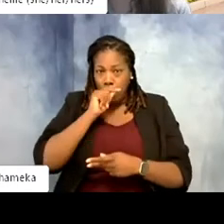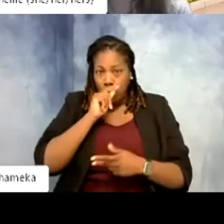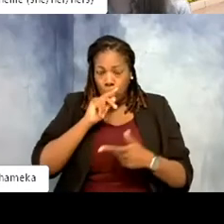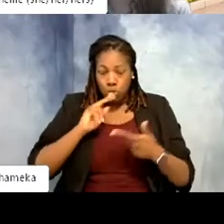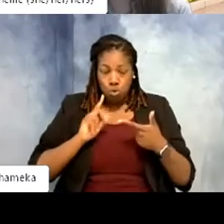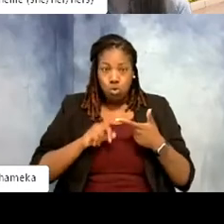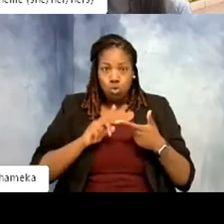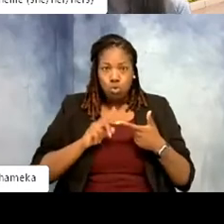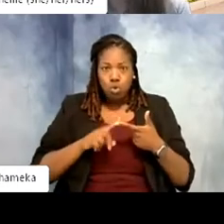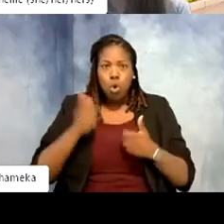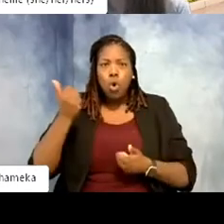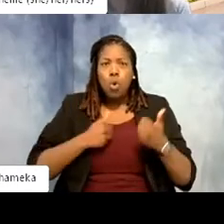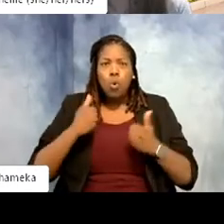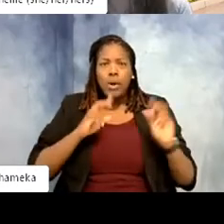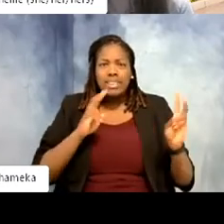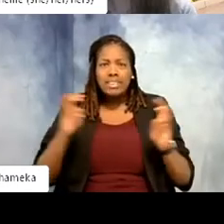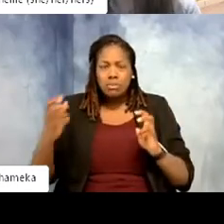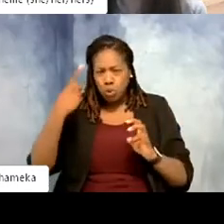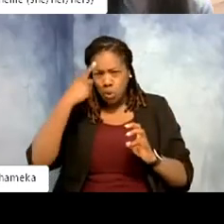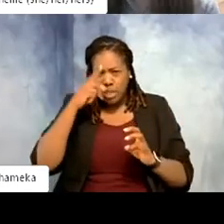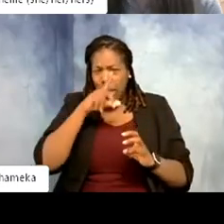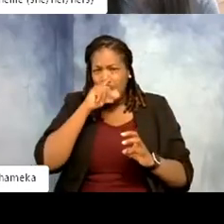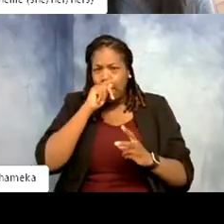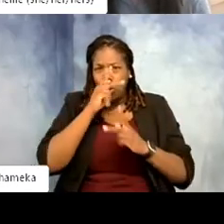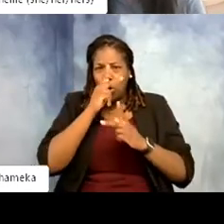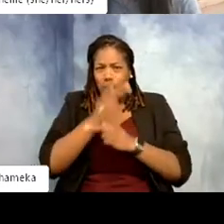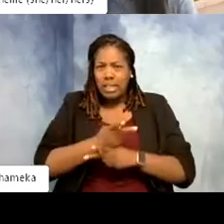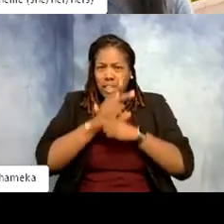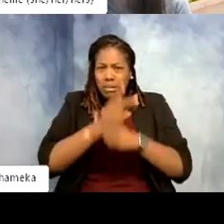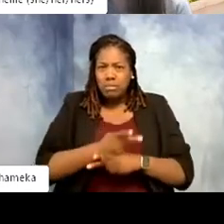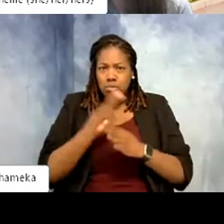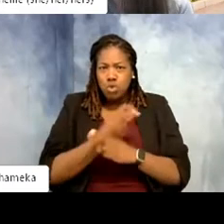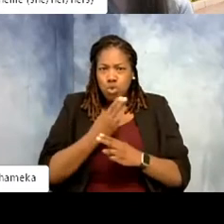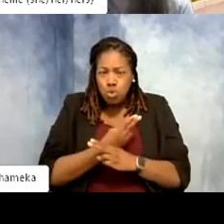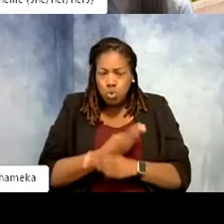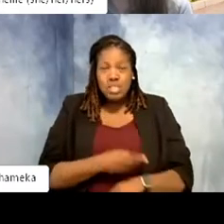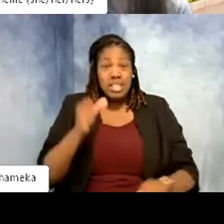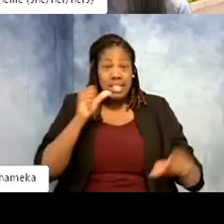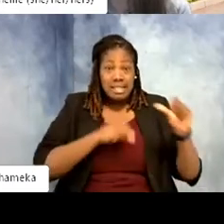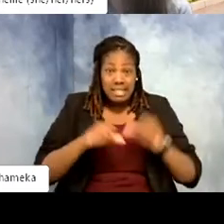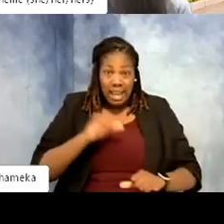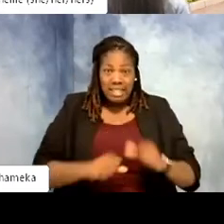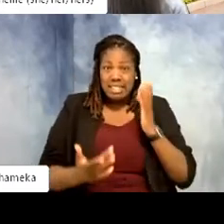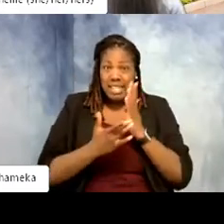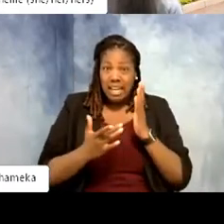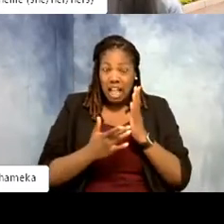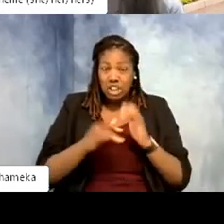subjects do you think a bird keeper uses in their career? Science, technology, engineering, art, or math?